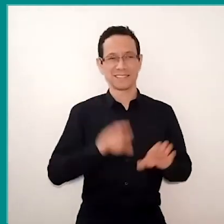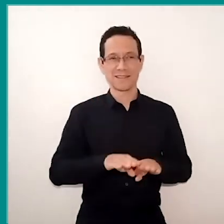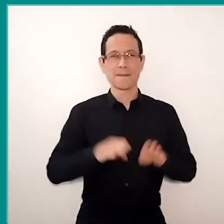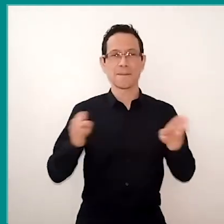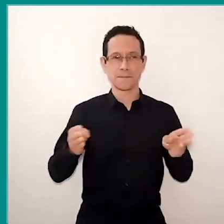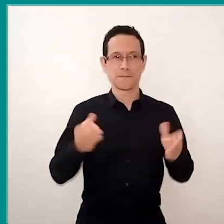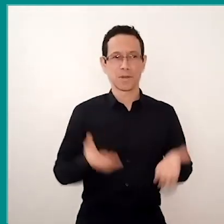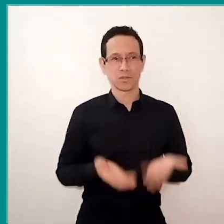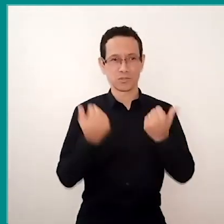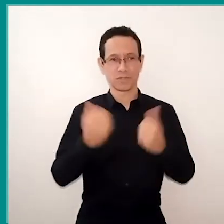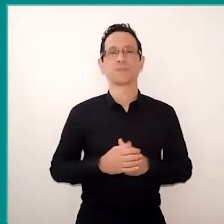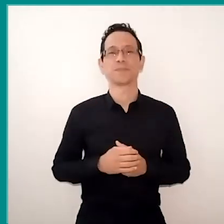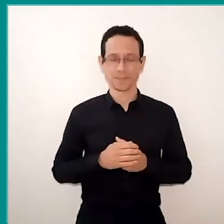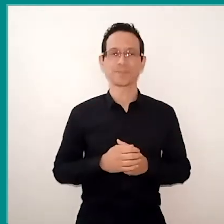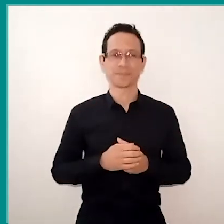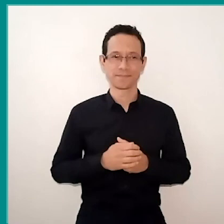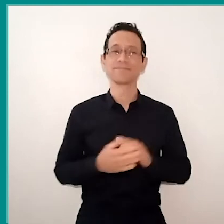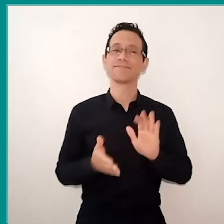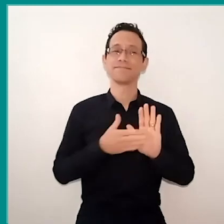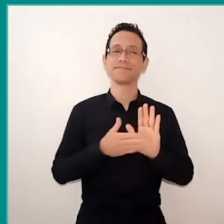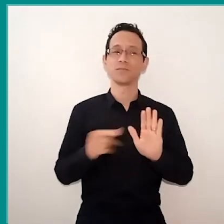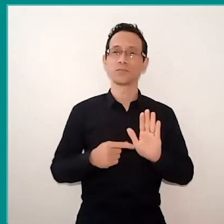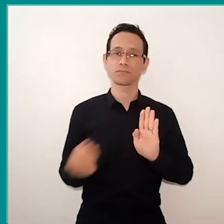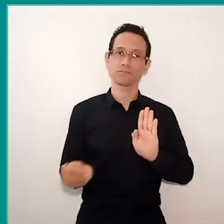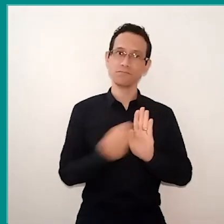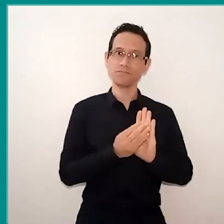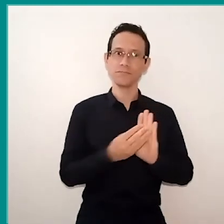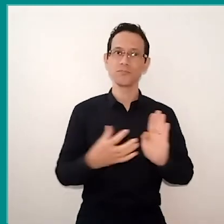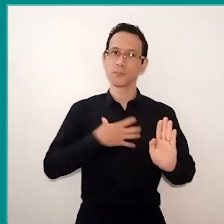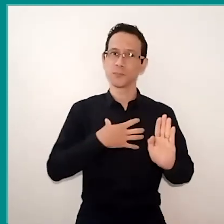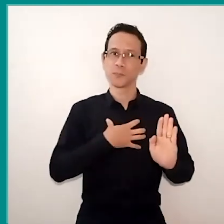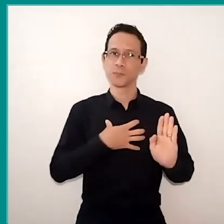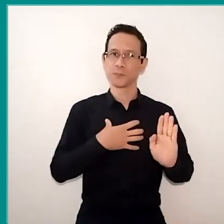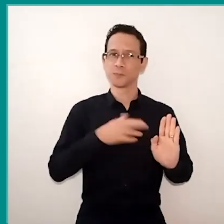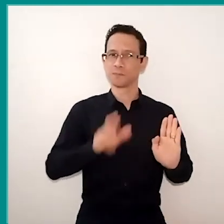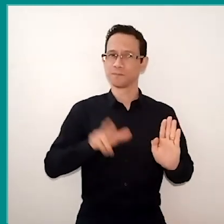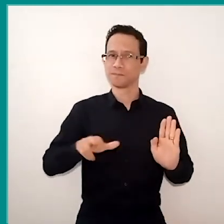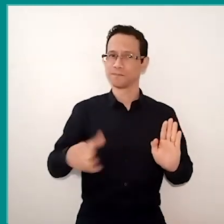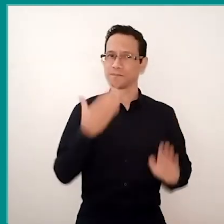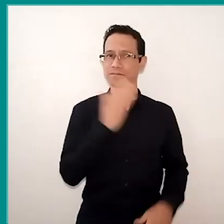So with that, the proposal is to record these emotions, these feelings that the children experience this moment,